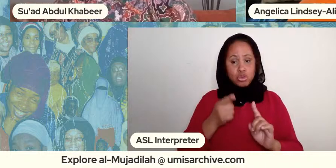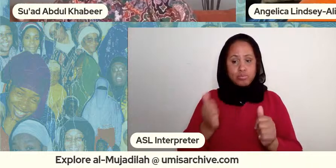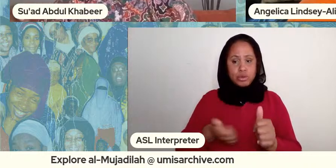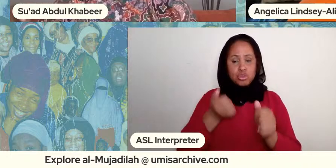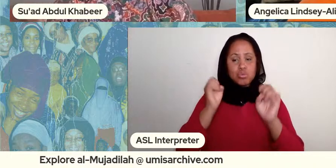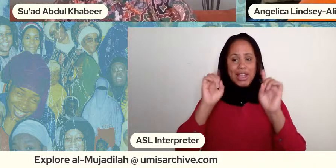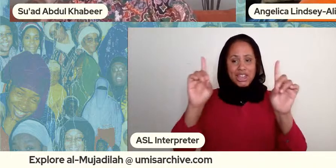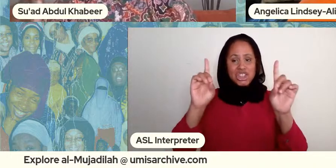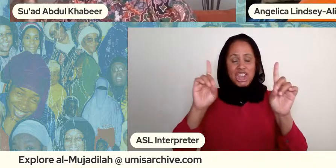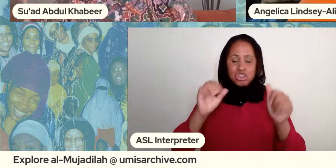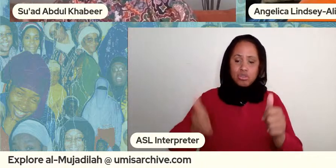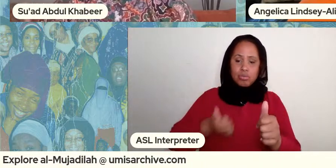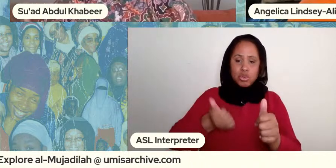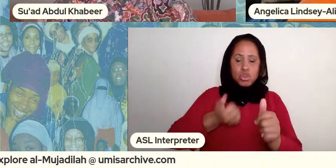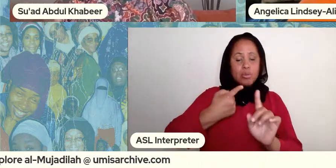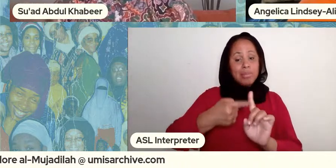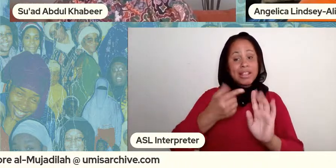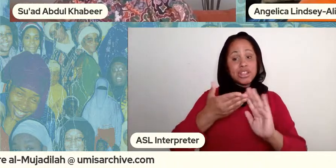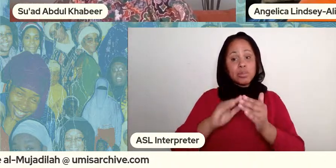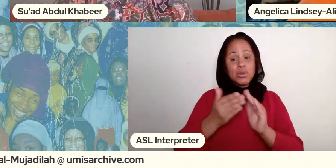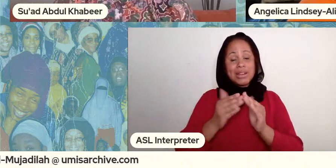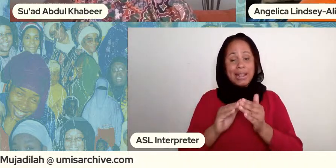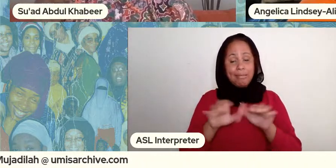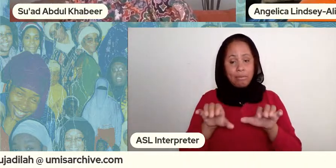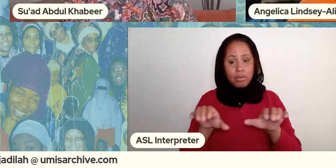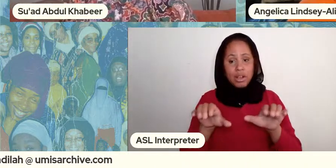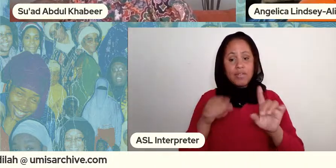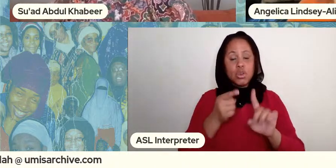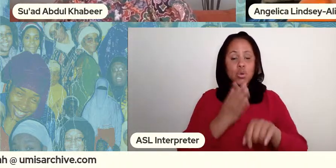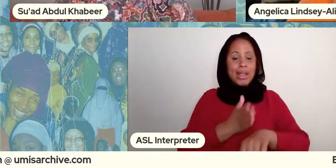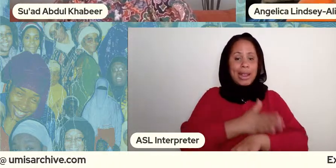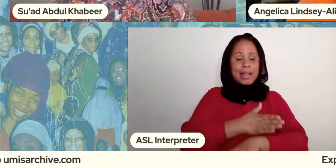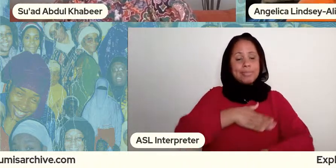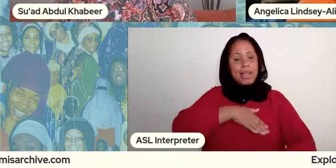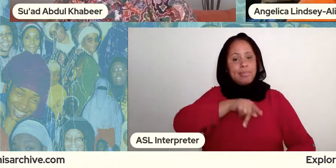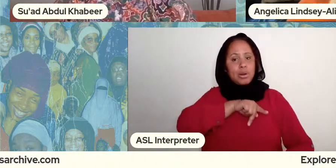pursuits and or community activities that can enhance my personal development as a muslim and